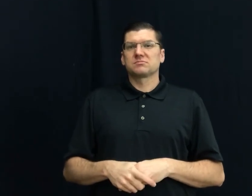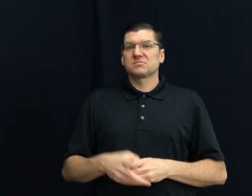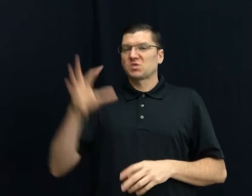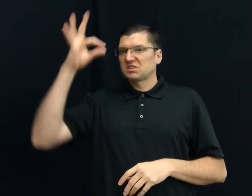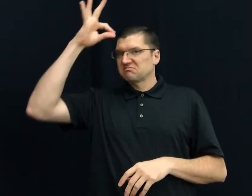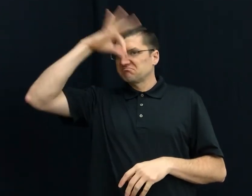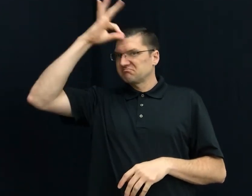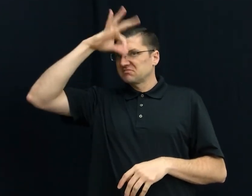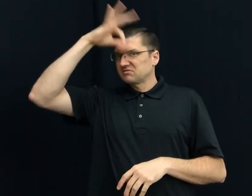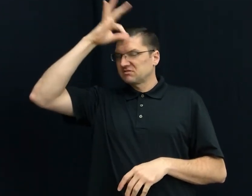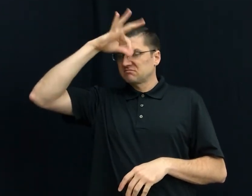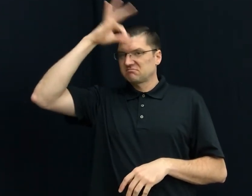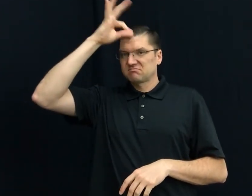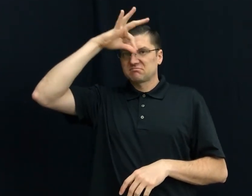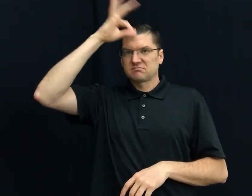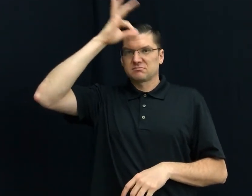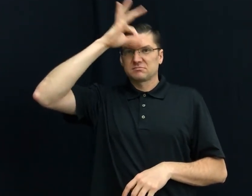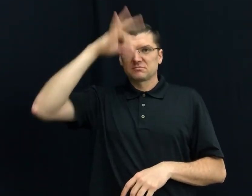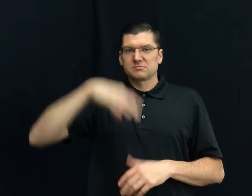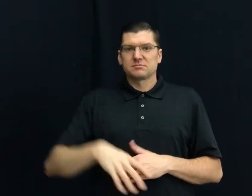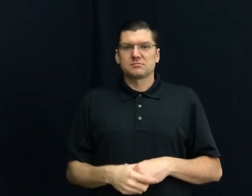19) IGNORANT (can use for clueless)